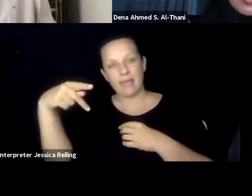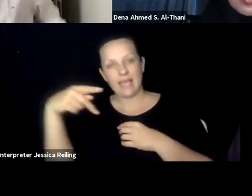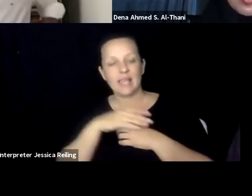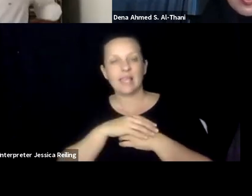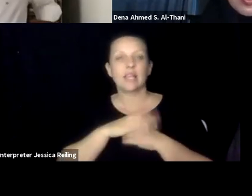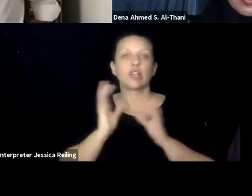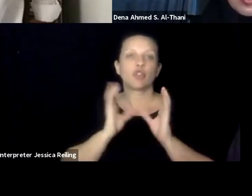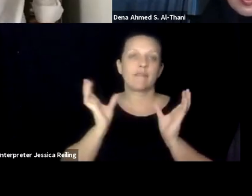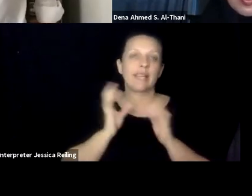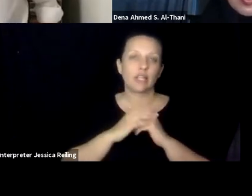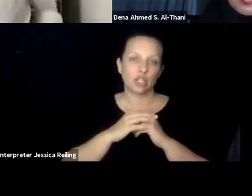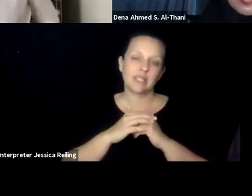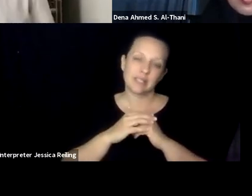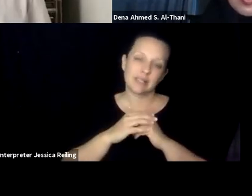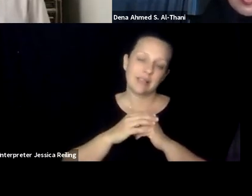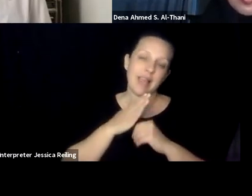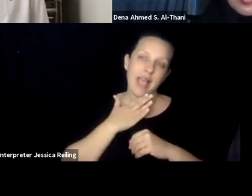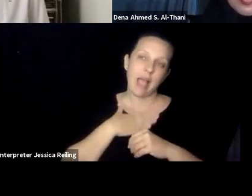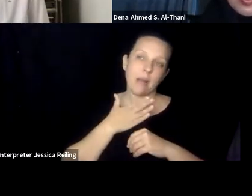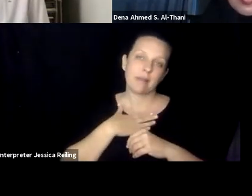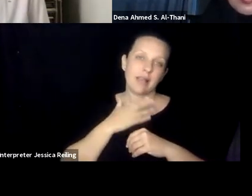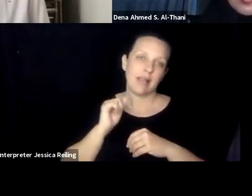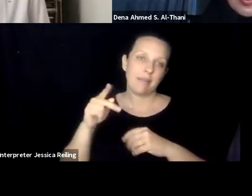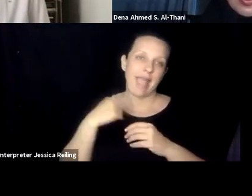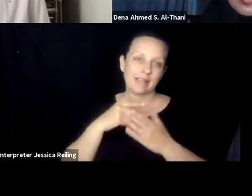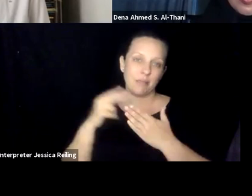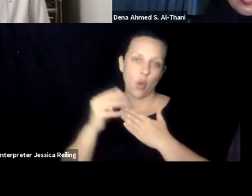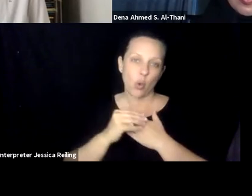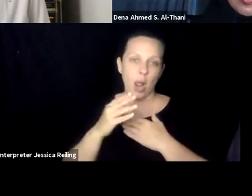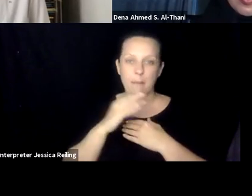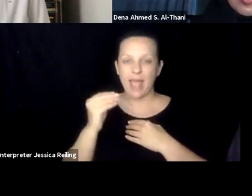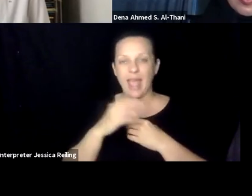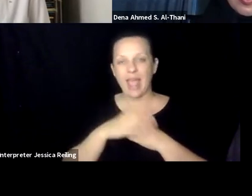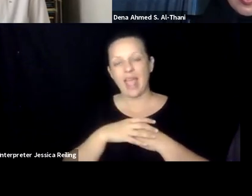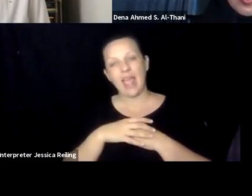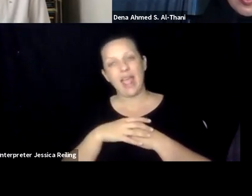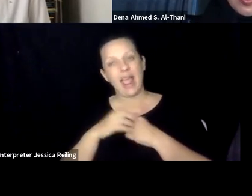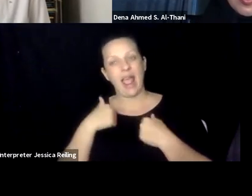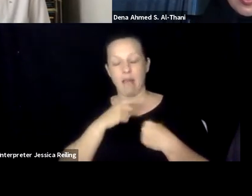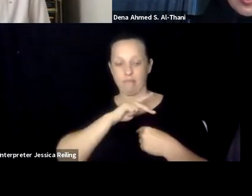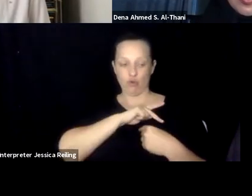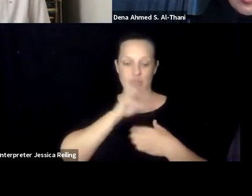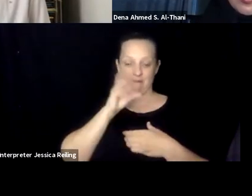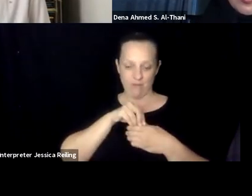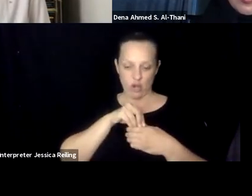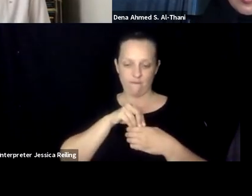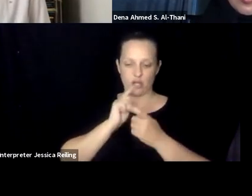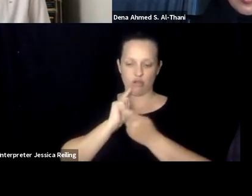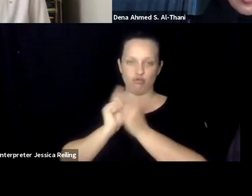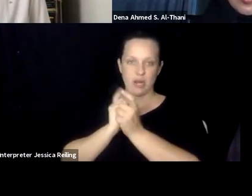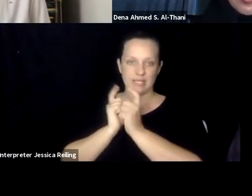universities to align their course programs to the IAAP certifications. And I'm glad IAAP has